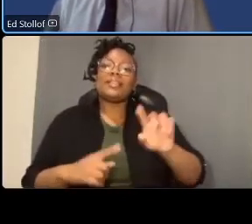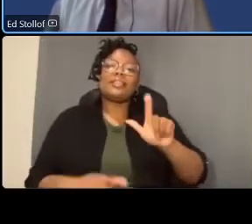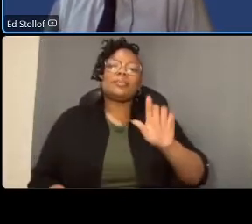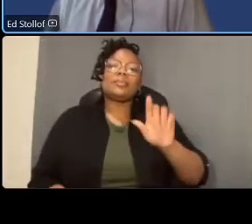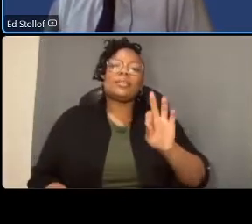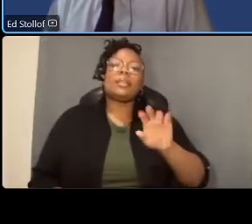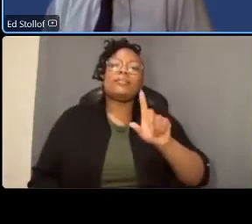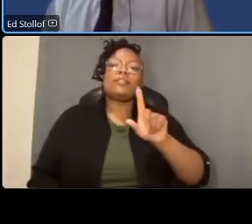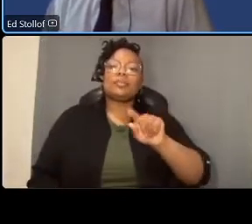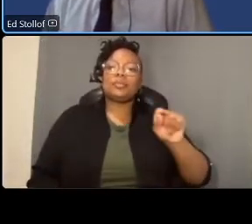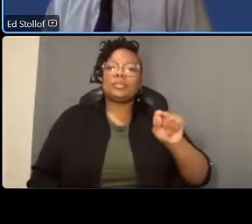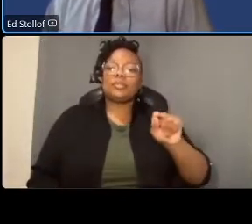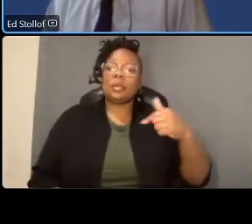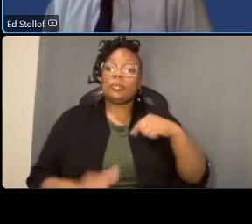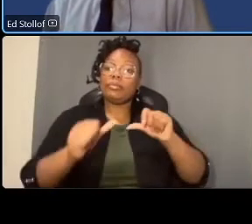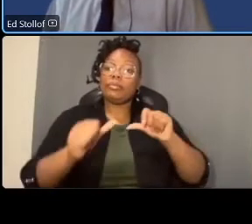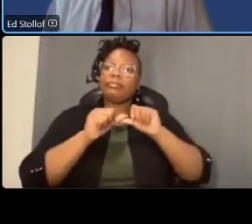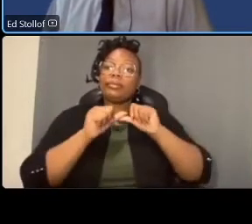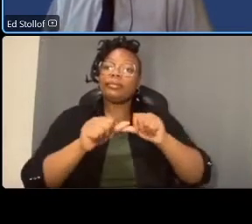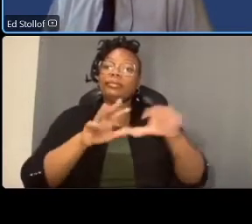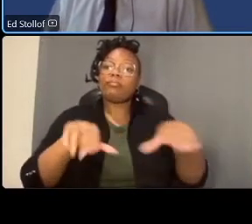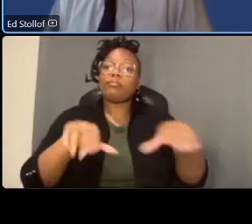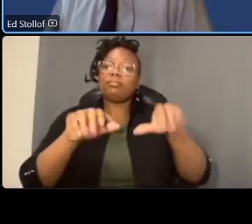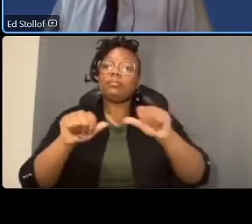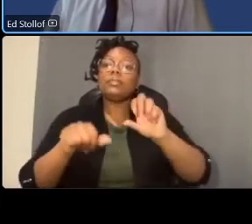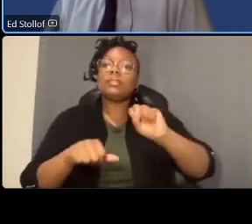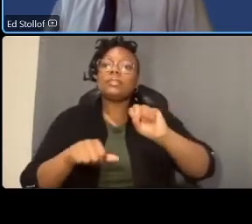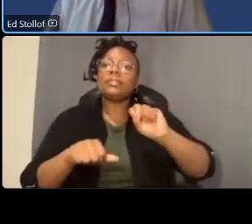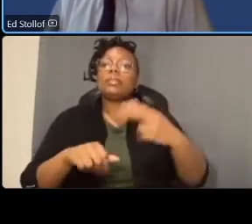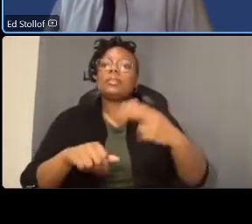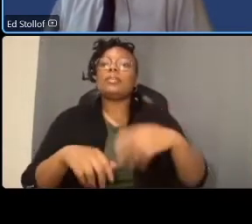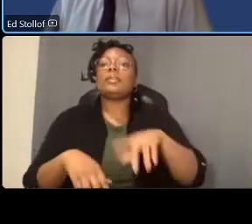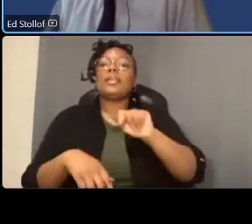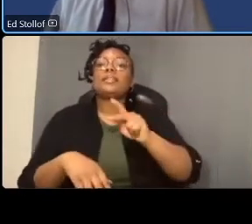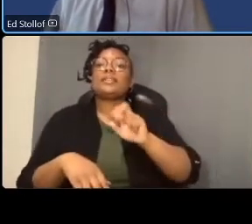we'll continue to hold stakeholder and task force meetings after this public meeting